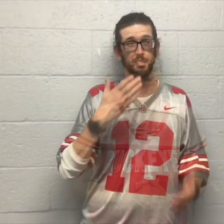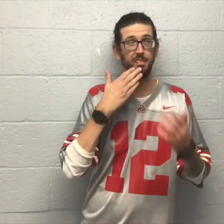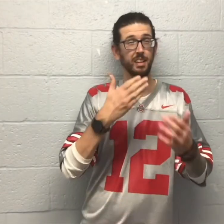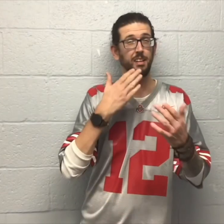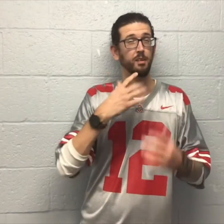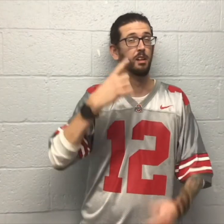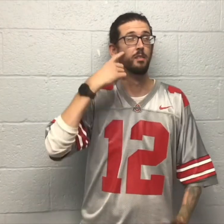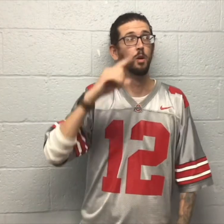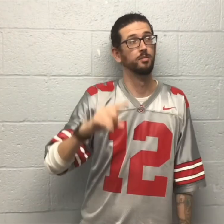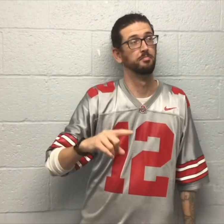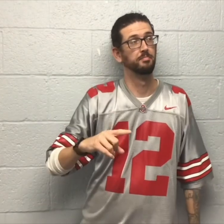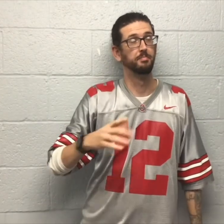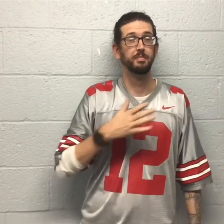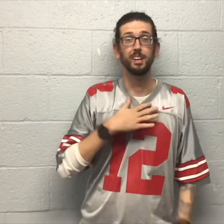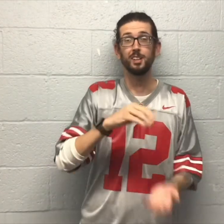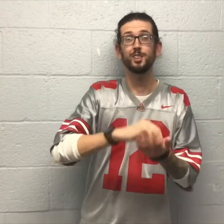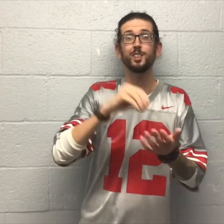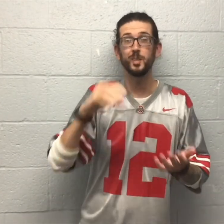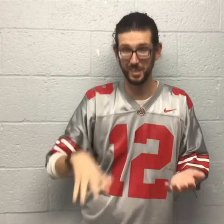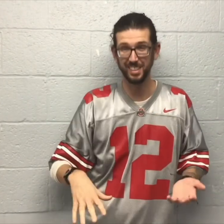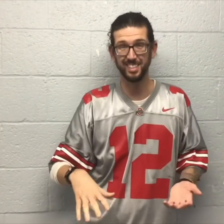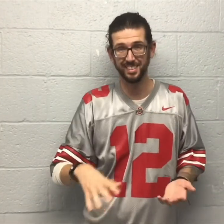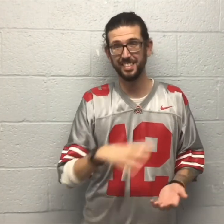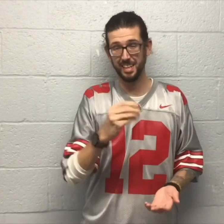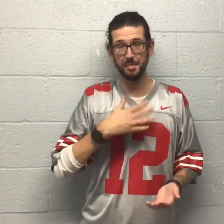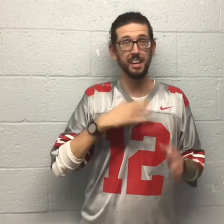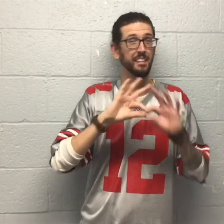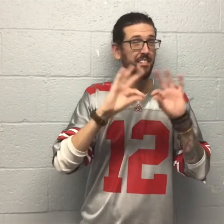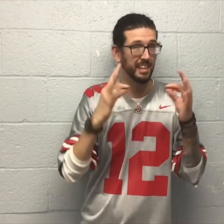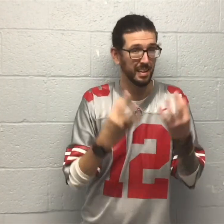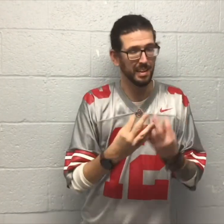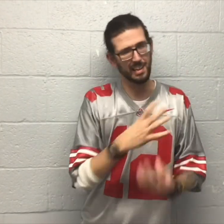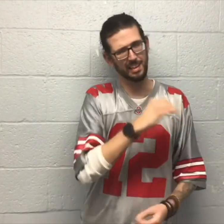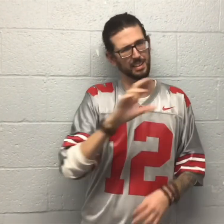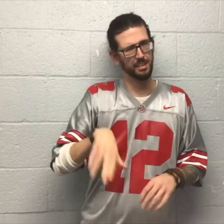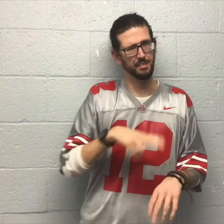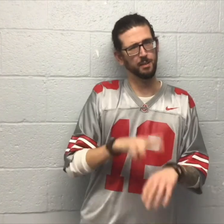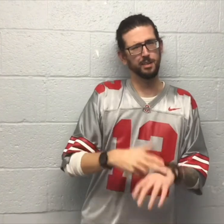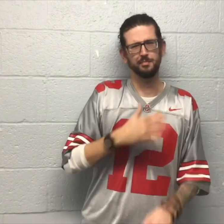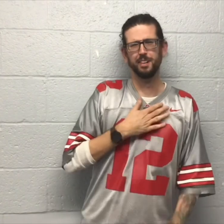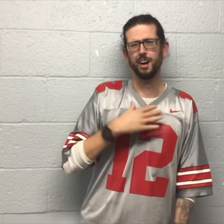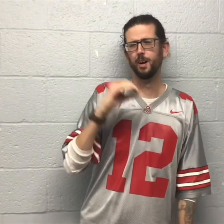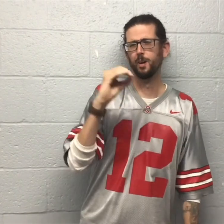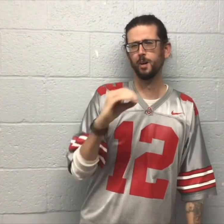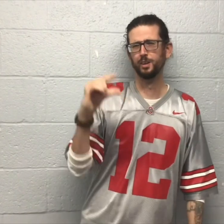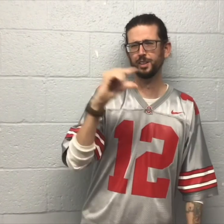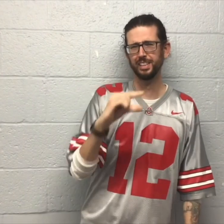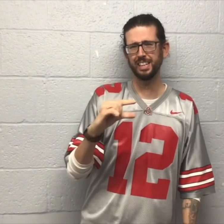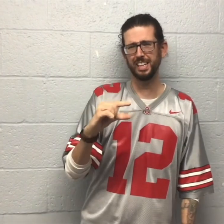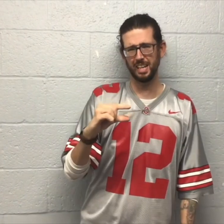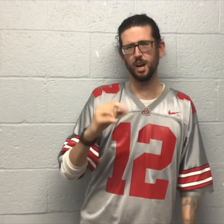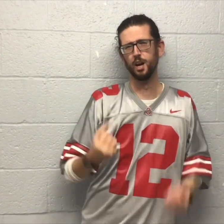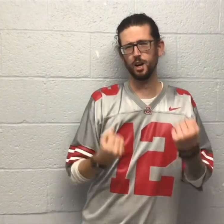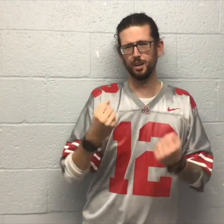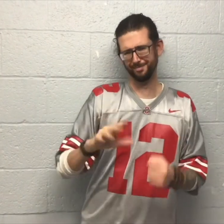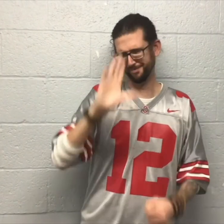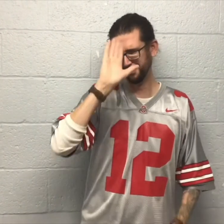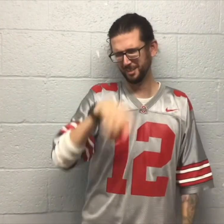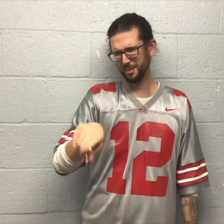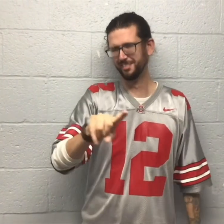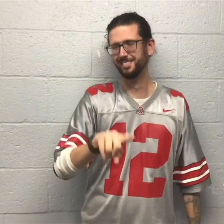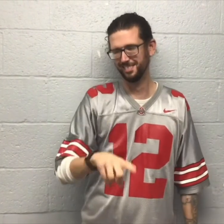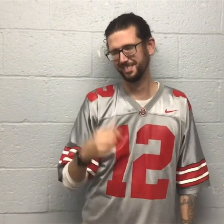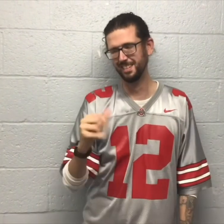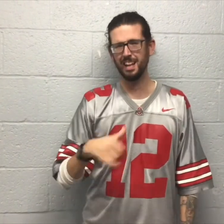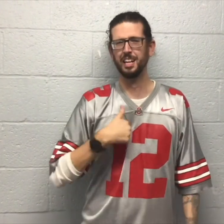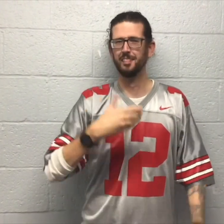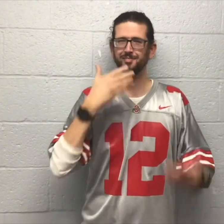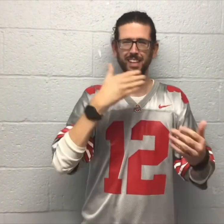I'm thankful for my students and my family and of course my O.G. car.